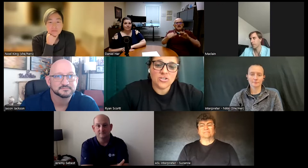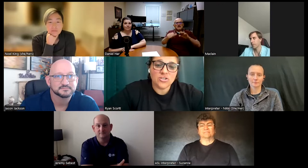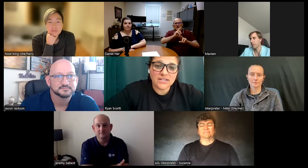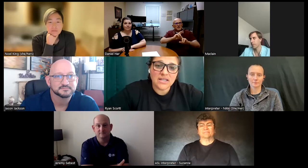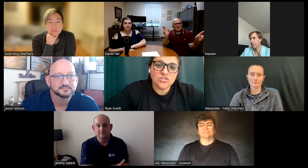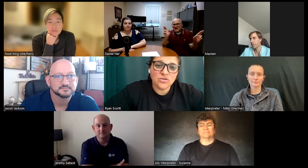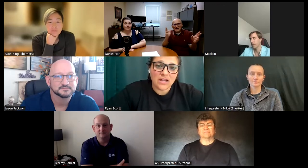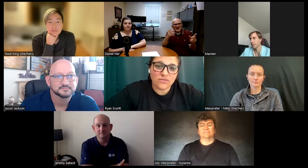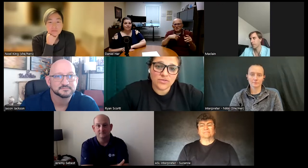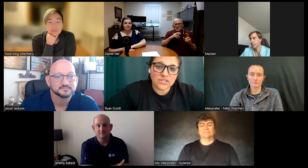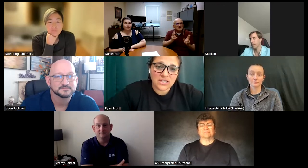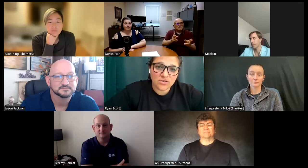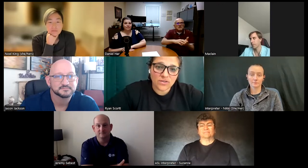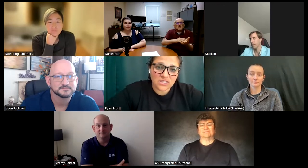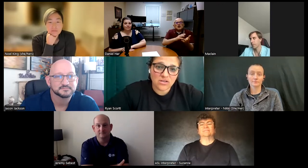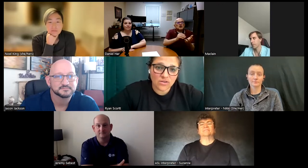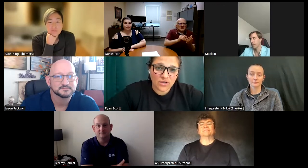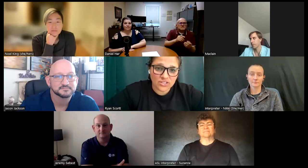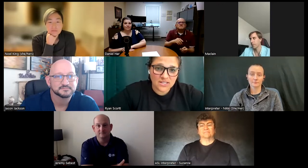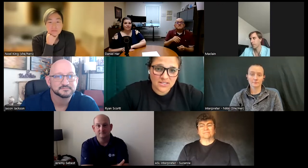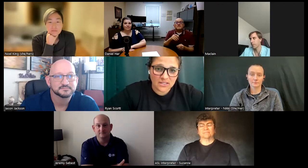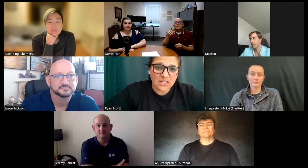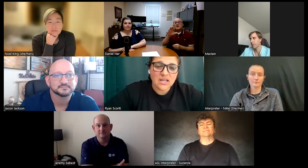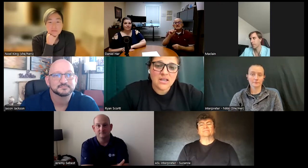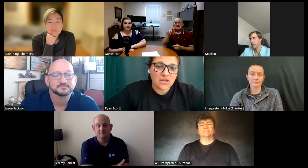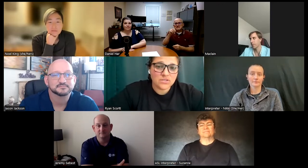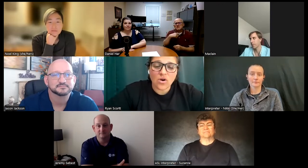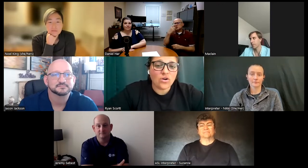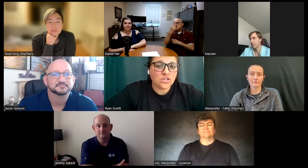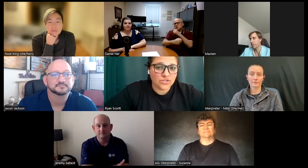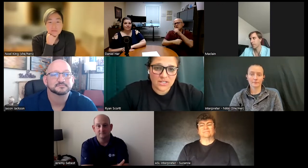to get into California State University Northridge season it was all a learning